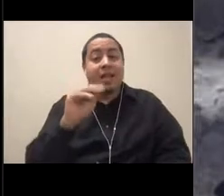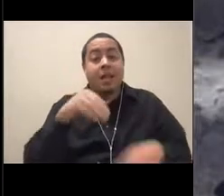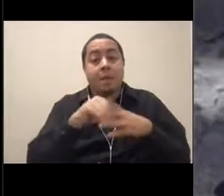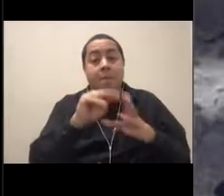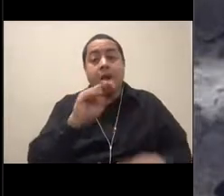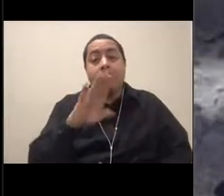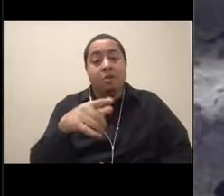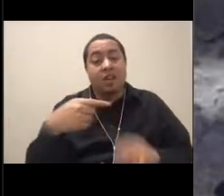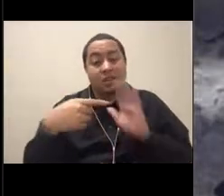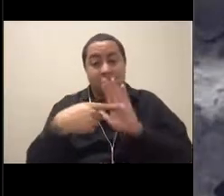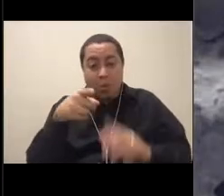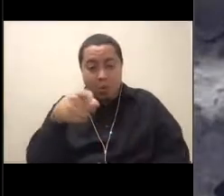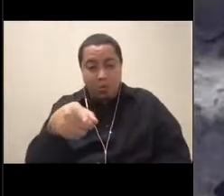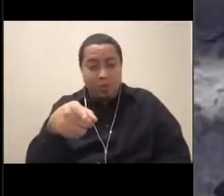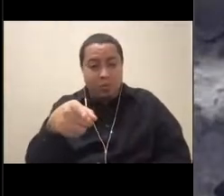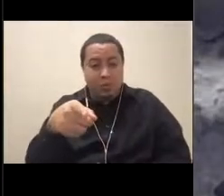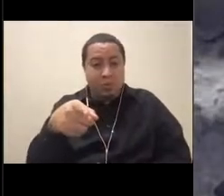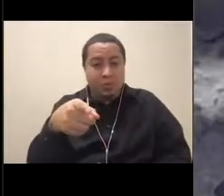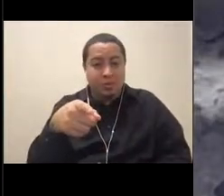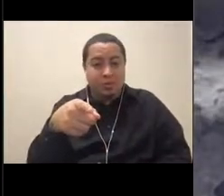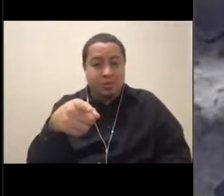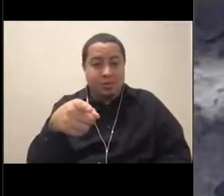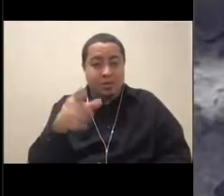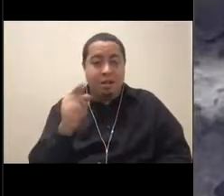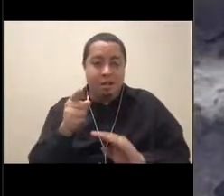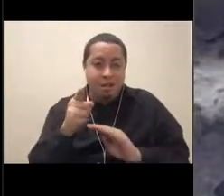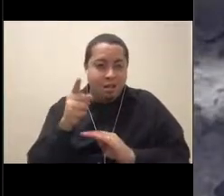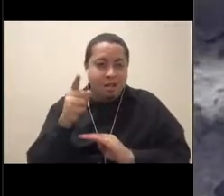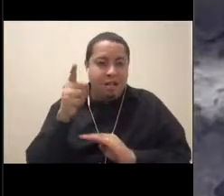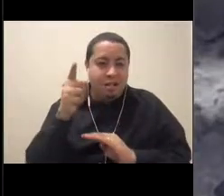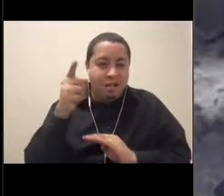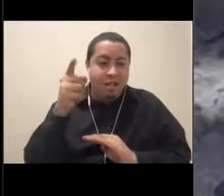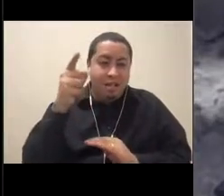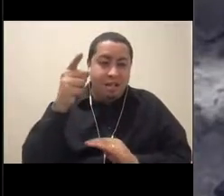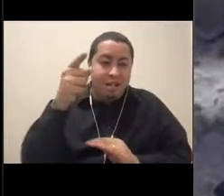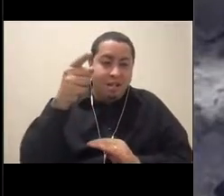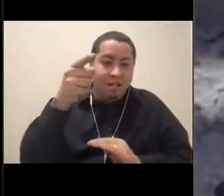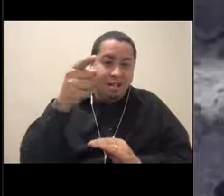It's starting its migration all the way to Indonesia.